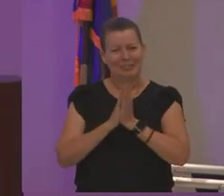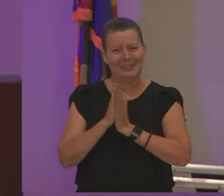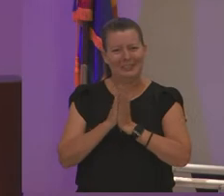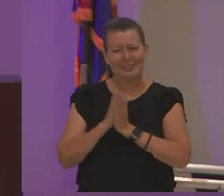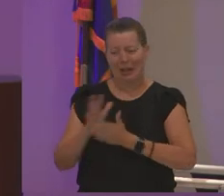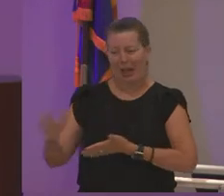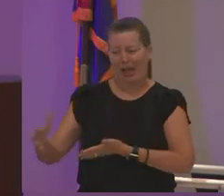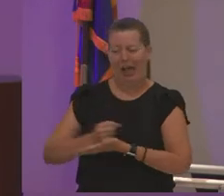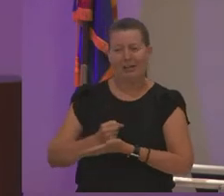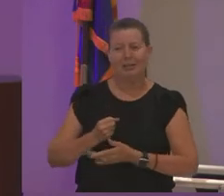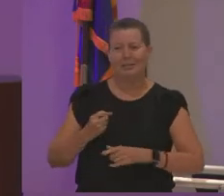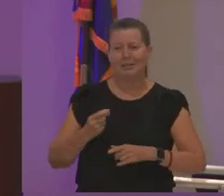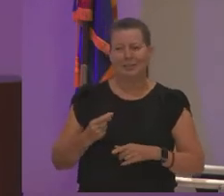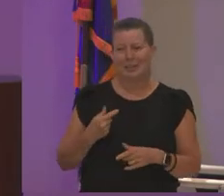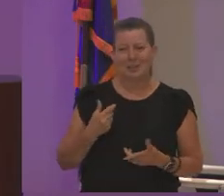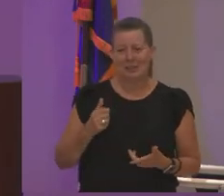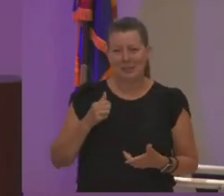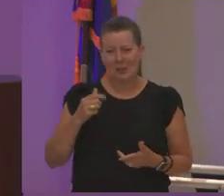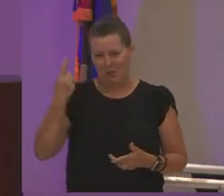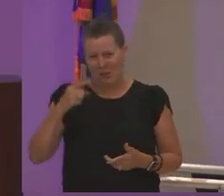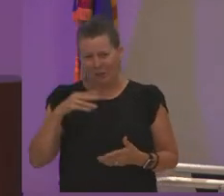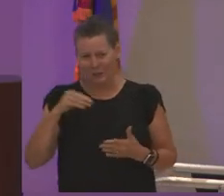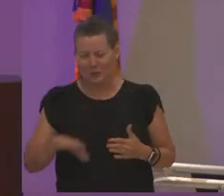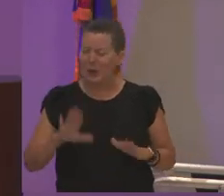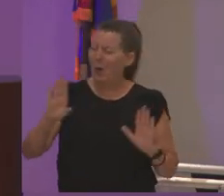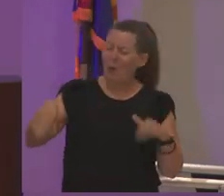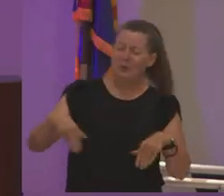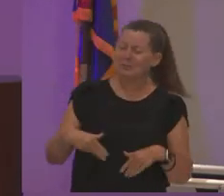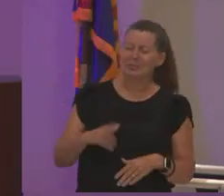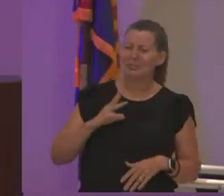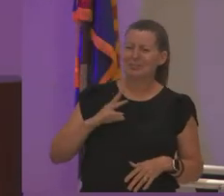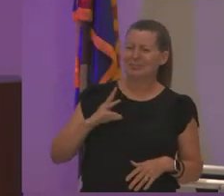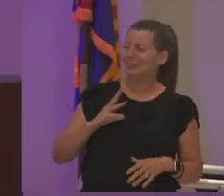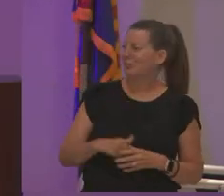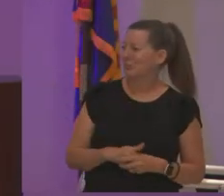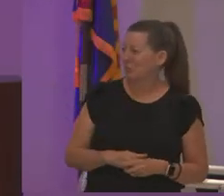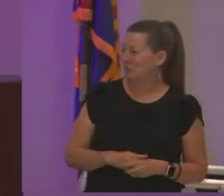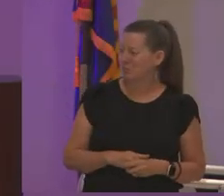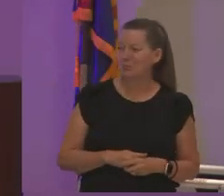oh doctor i was just okay i was like are you sure sure are you sure carmen i'm just